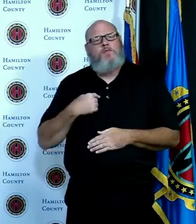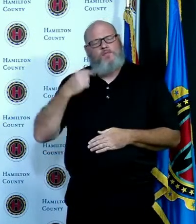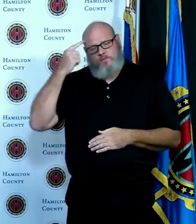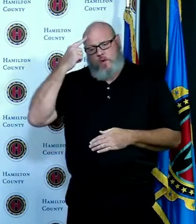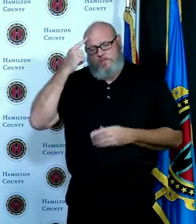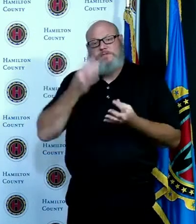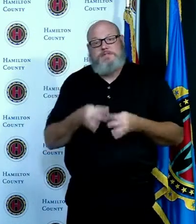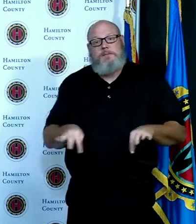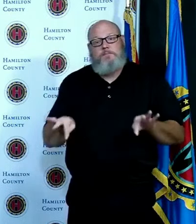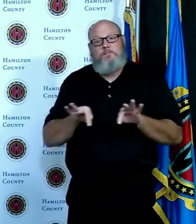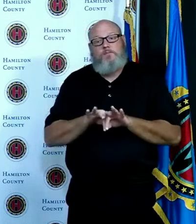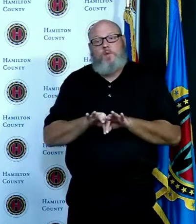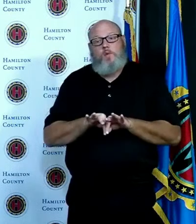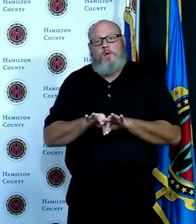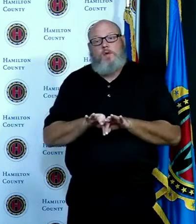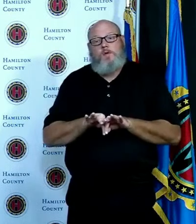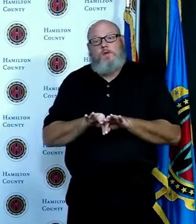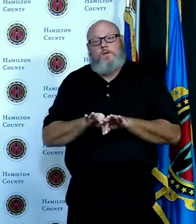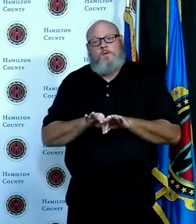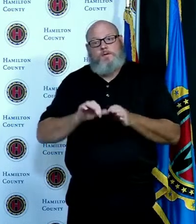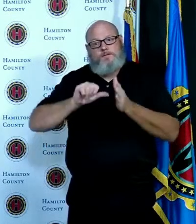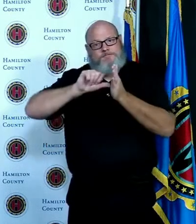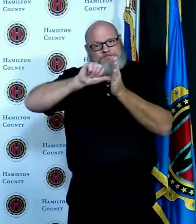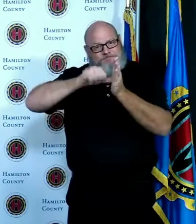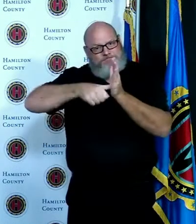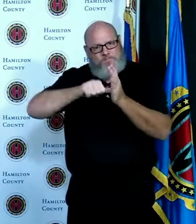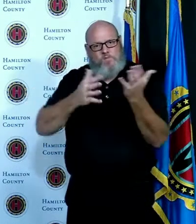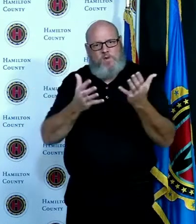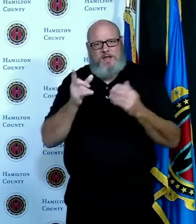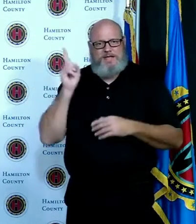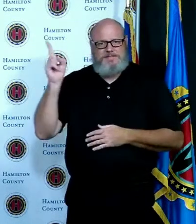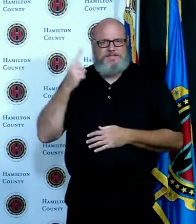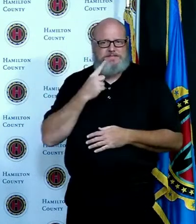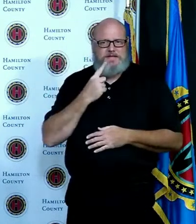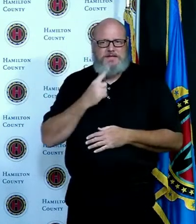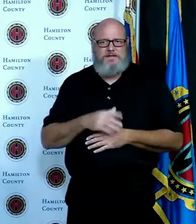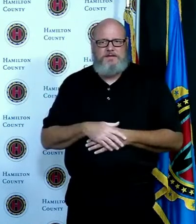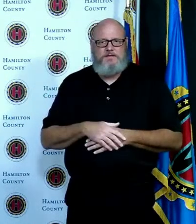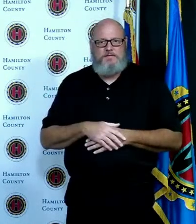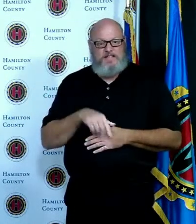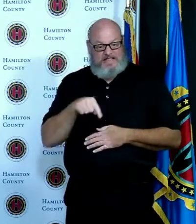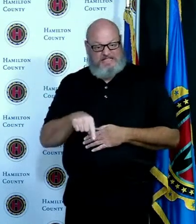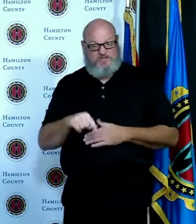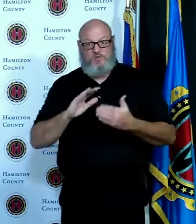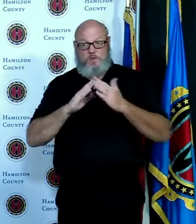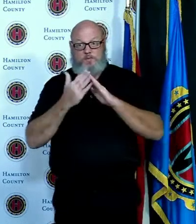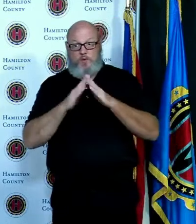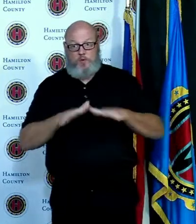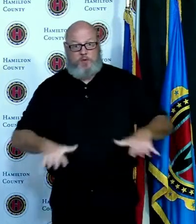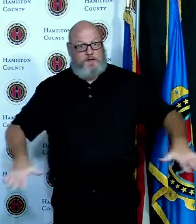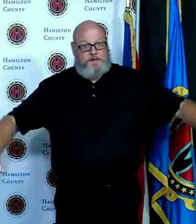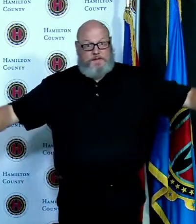we are seeing in this community is reflective of people expanding their bubbles we all have our